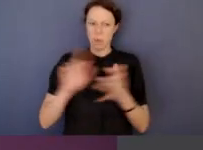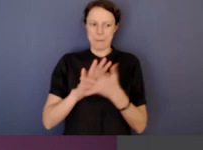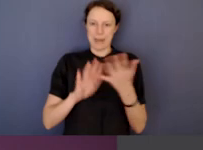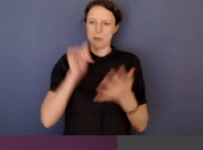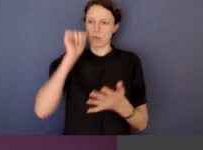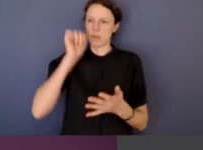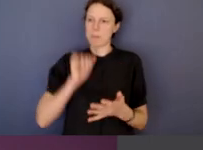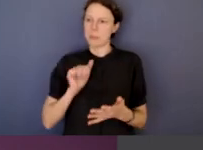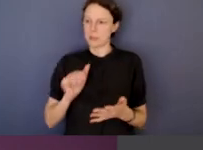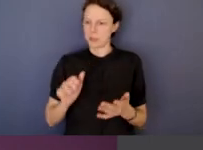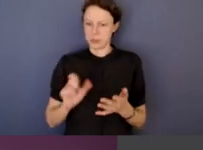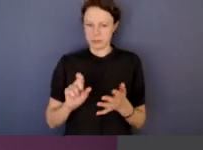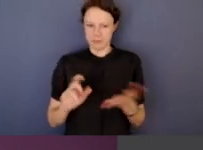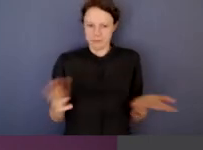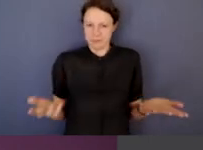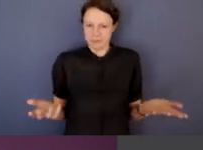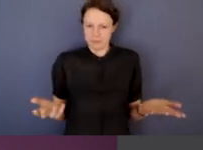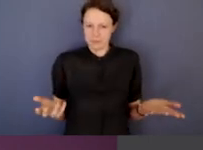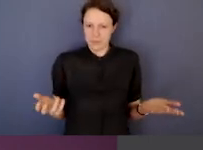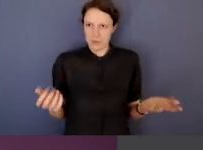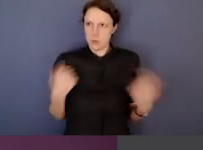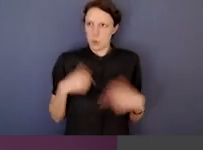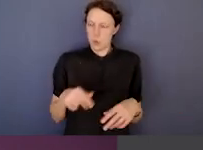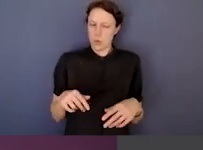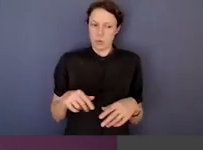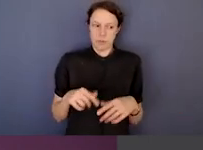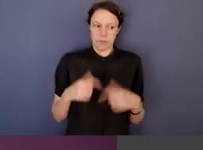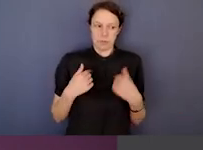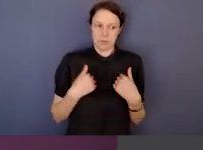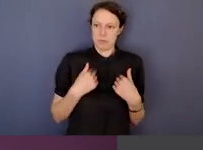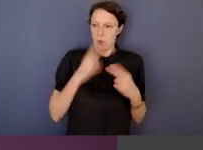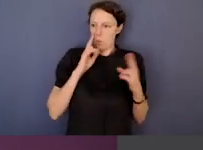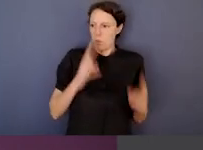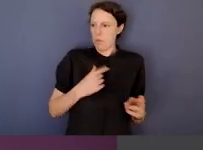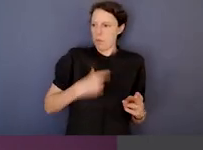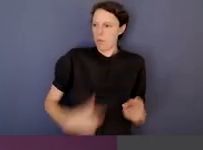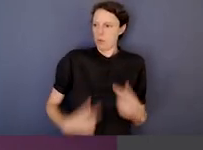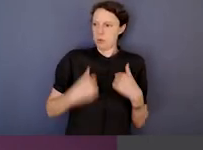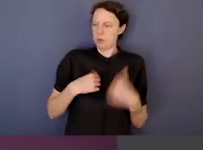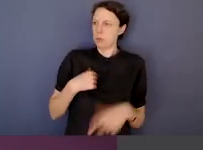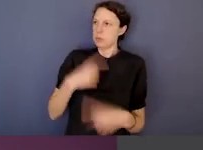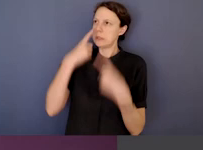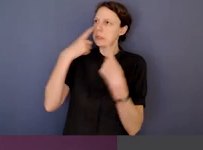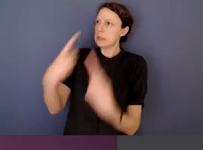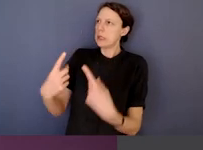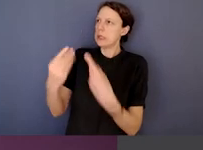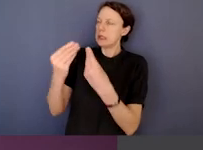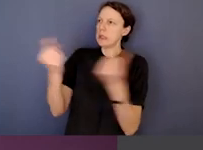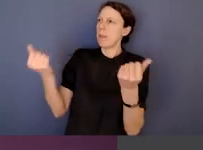As a member of the public, you see somebody has done something wrong